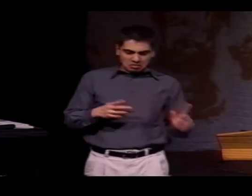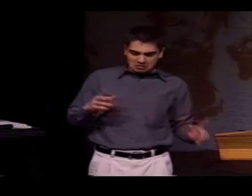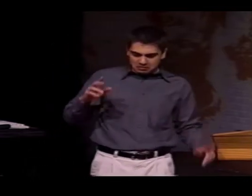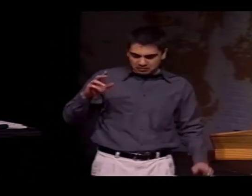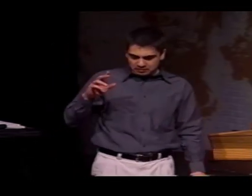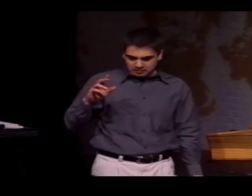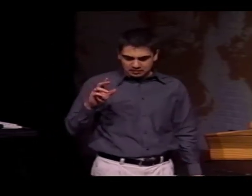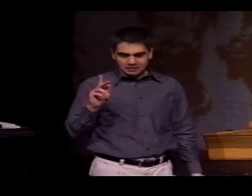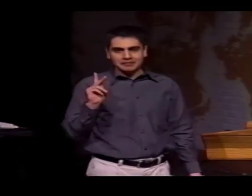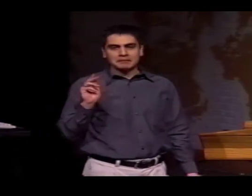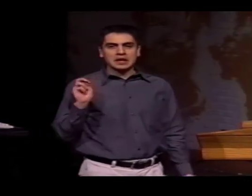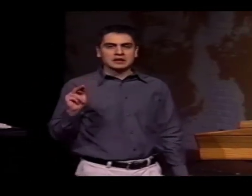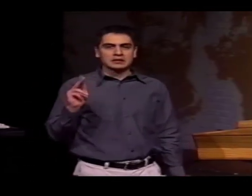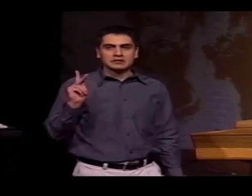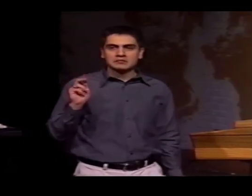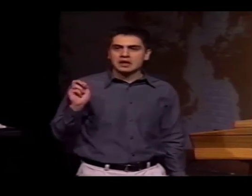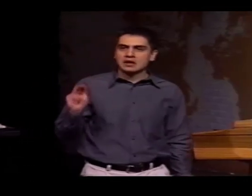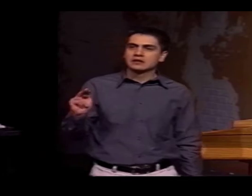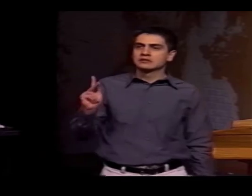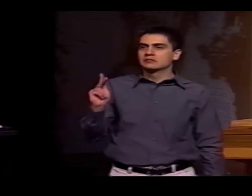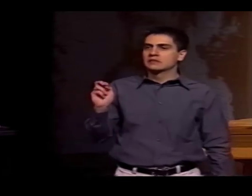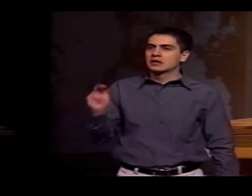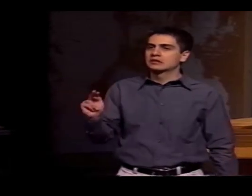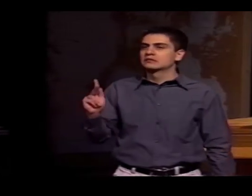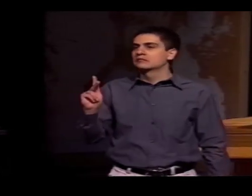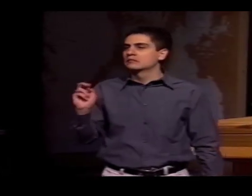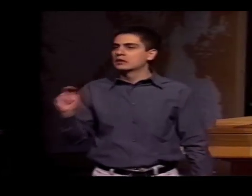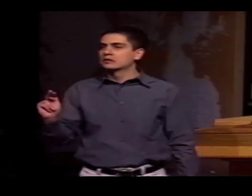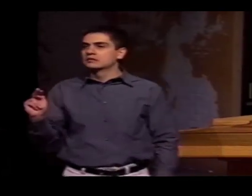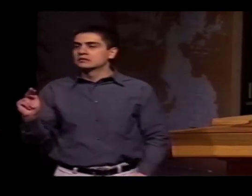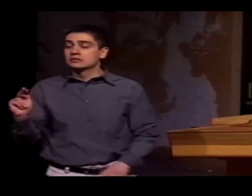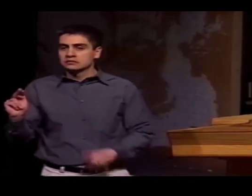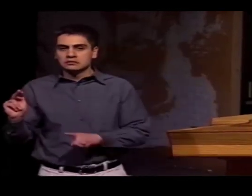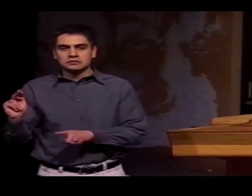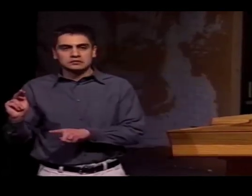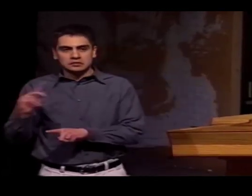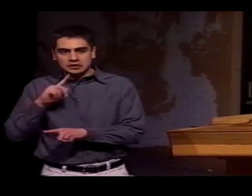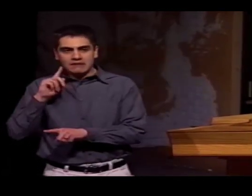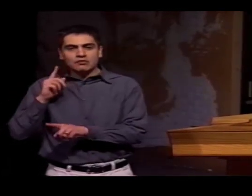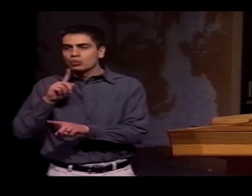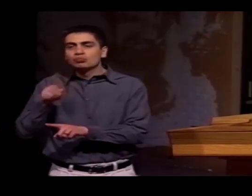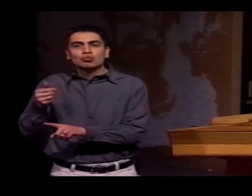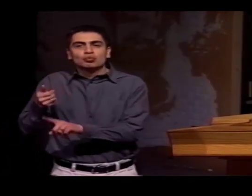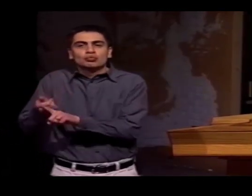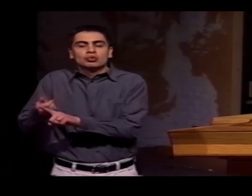AN EXAMPLE OF THIS WOULD BE THE WORD "PEN." THIS IS HOW YOU WOULD SPELL IT.